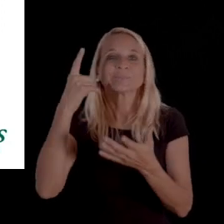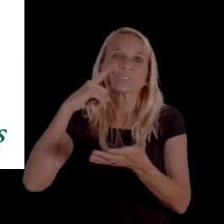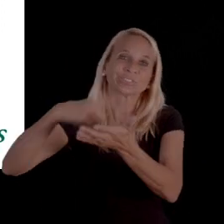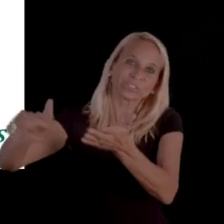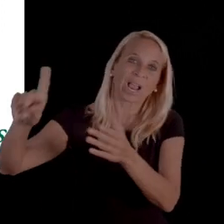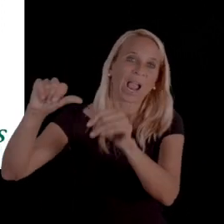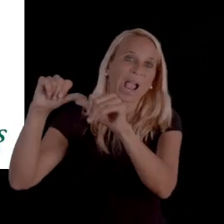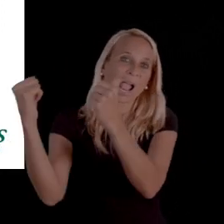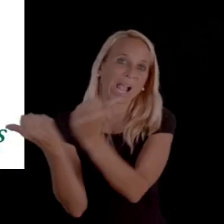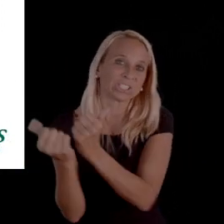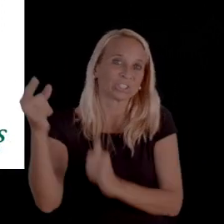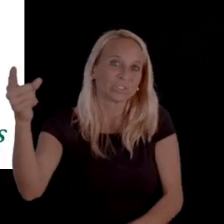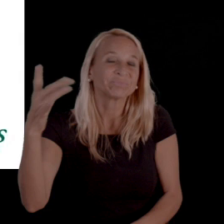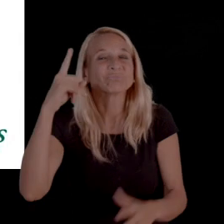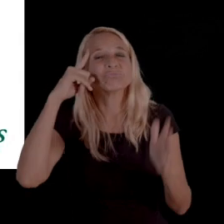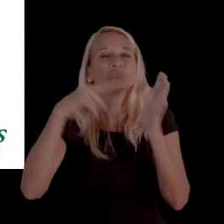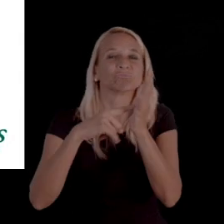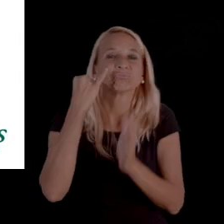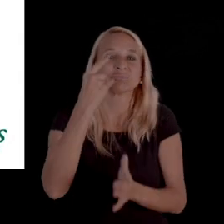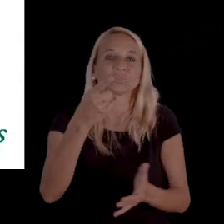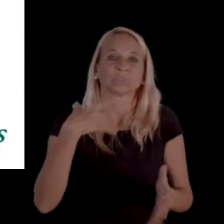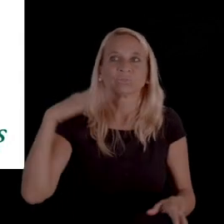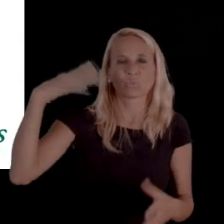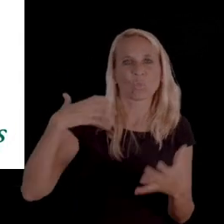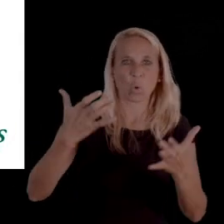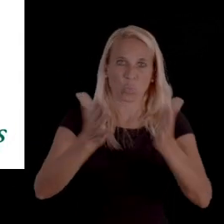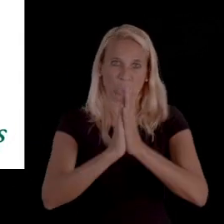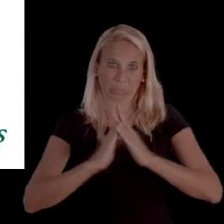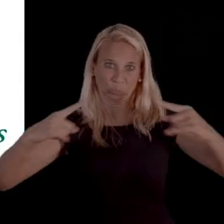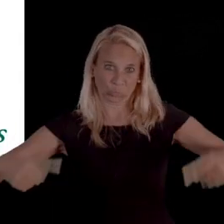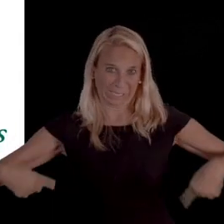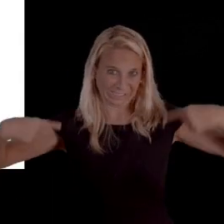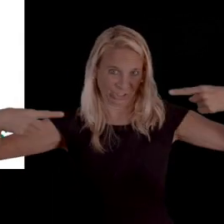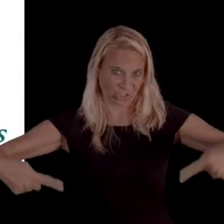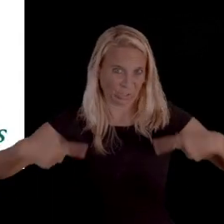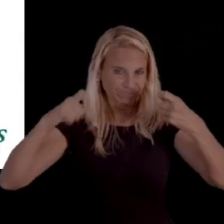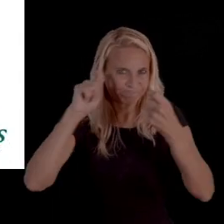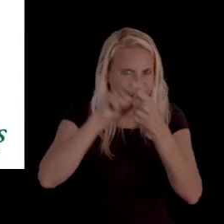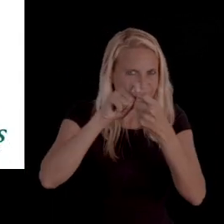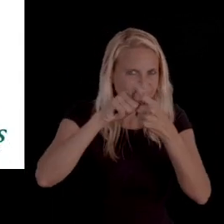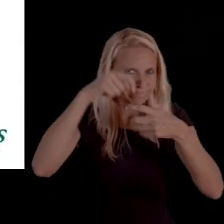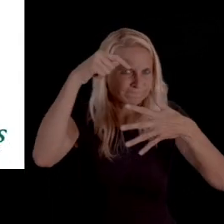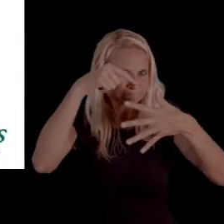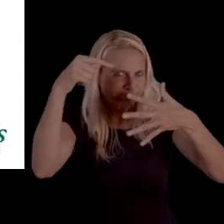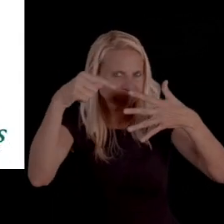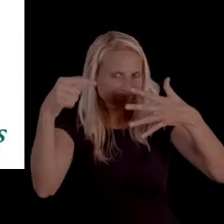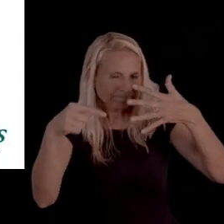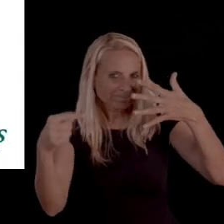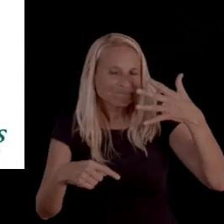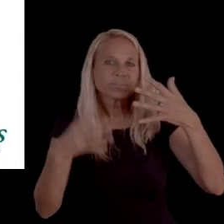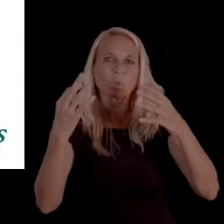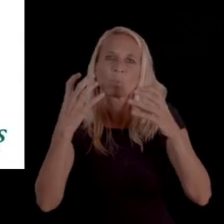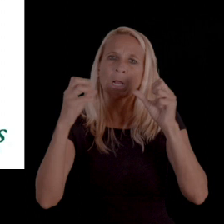to check with the agency. So, for example, if you've requested a wheelchair with specific specifications